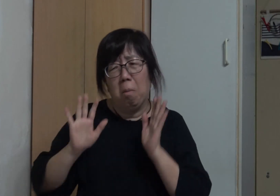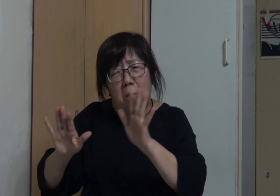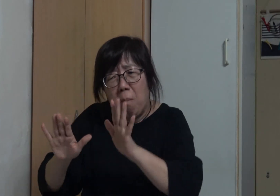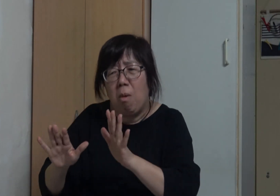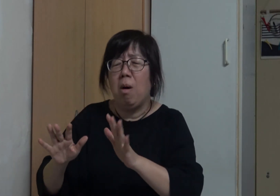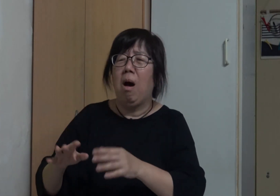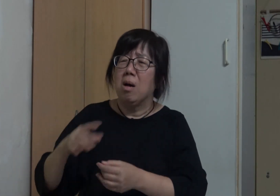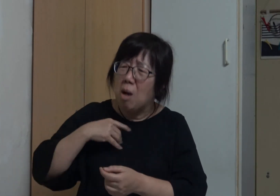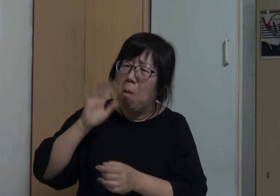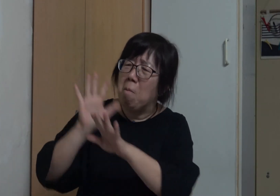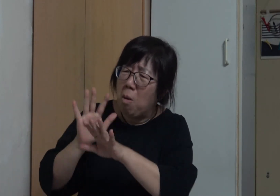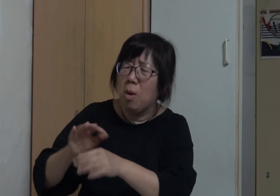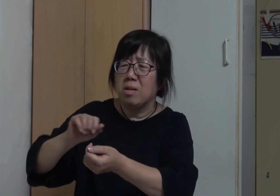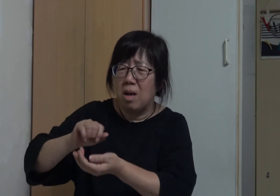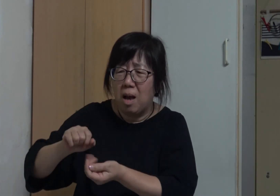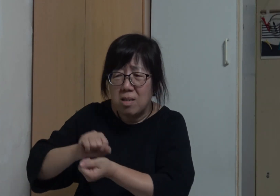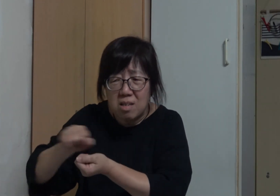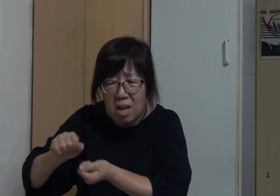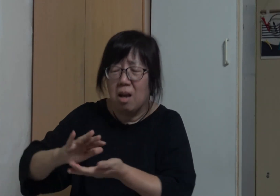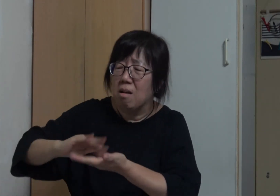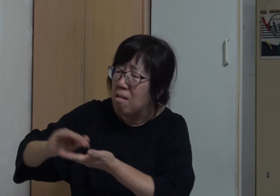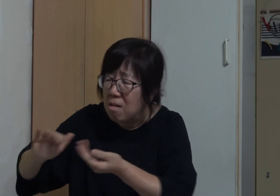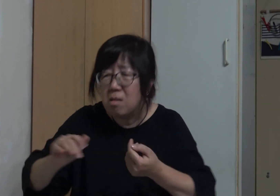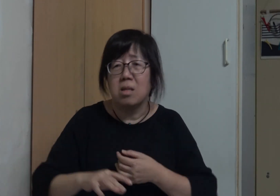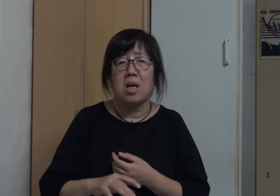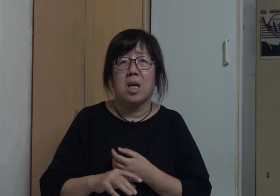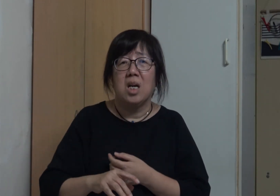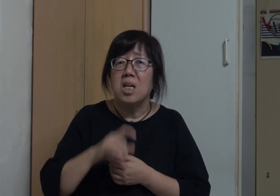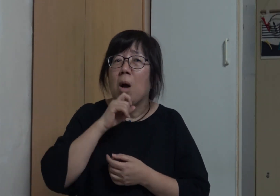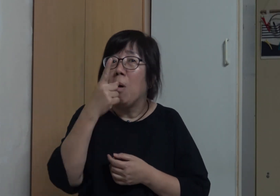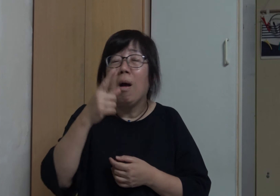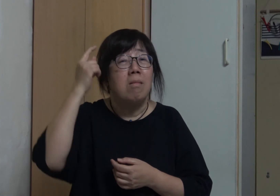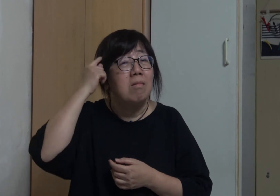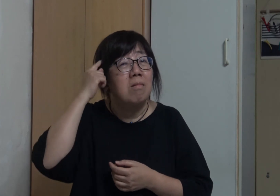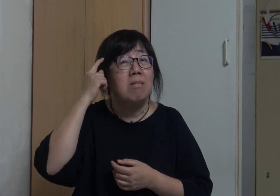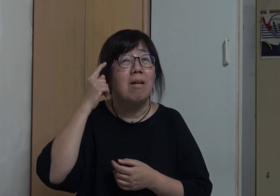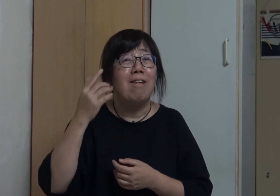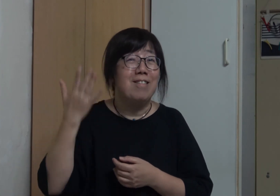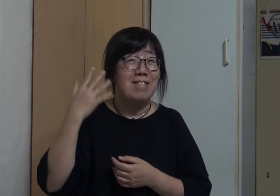I often help and serve others like washing their clothes